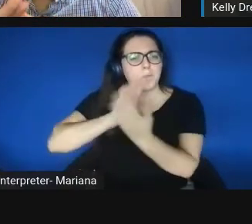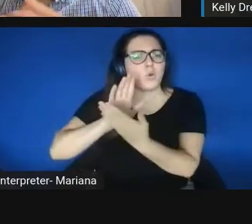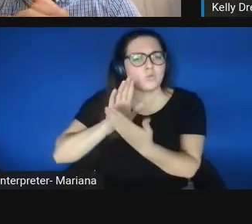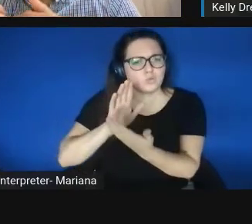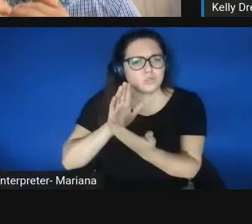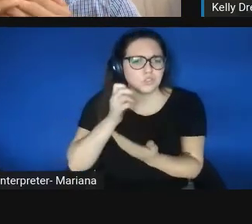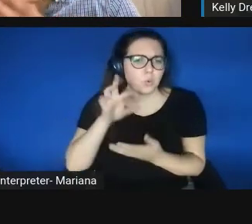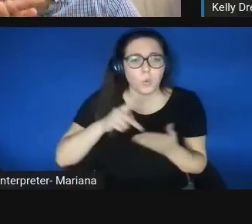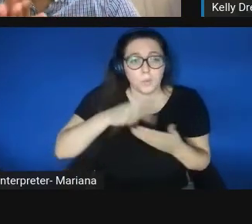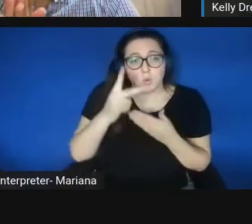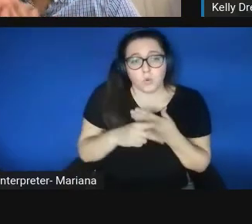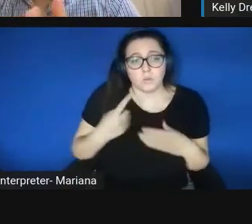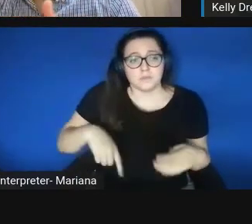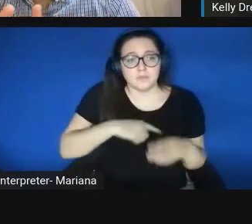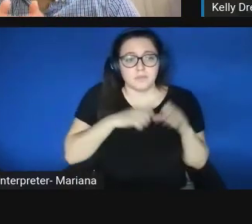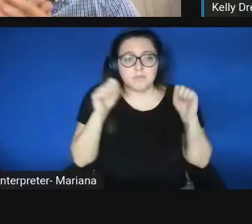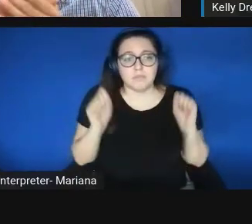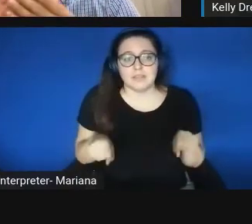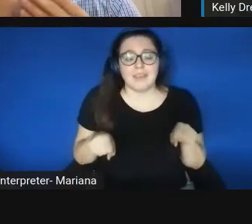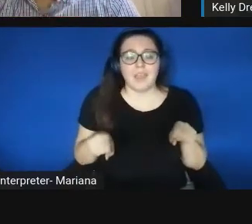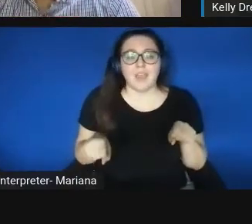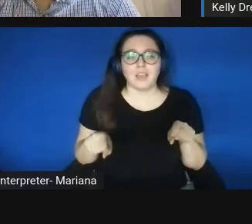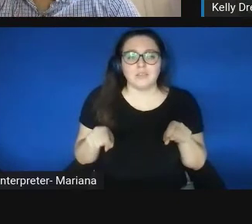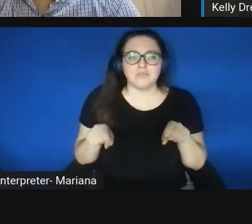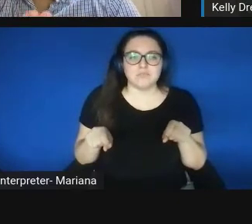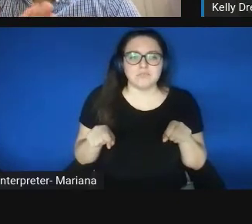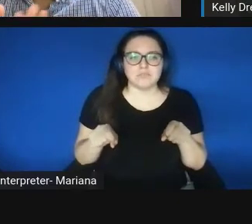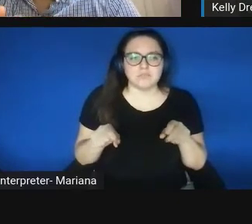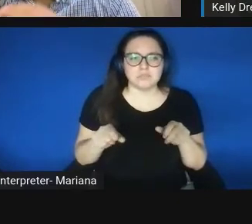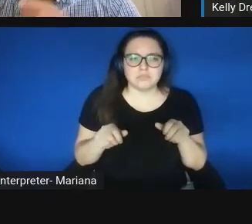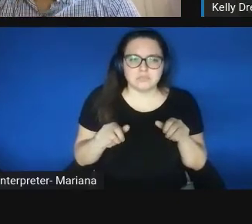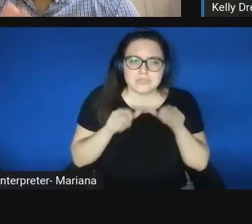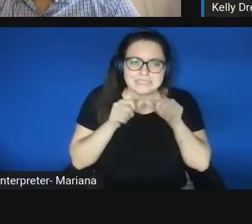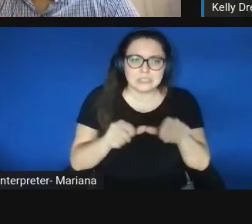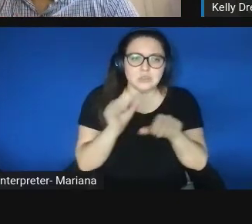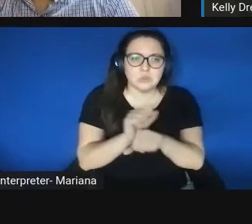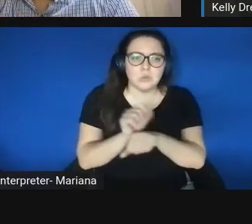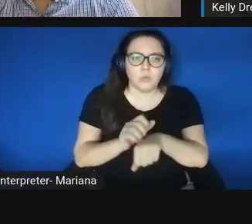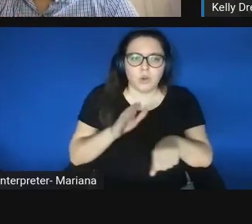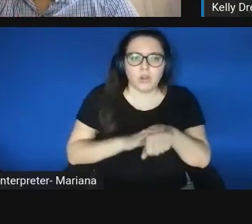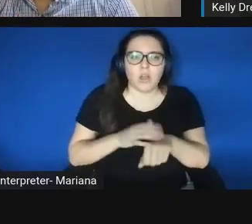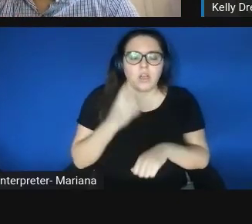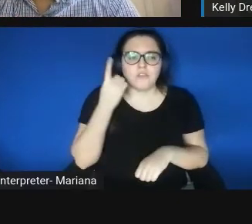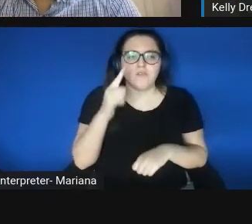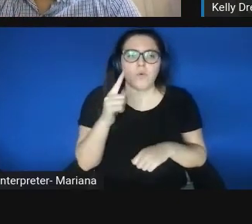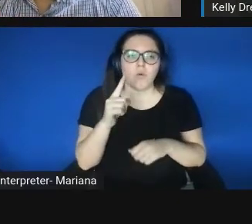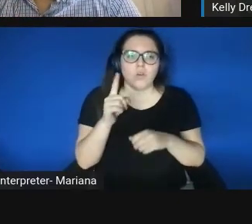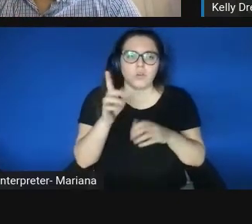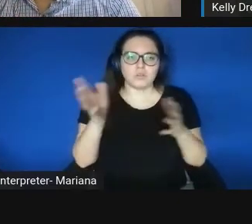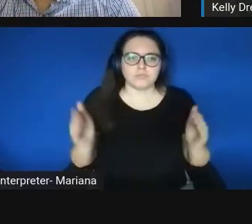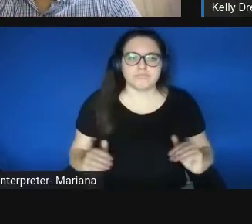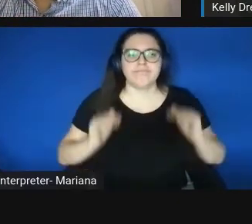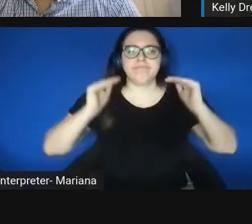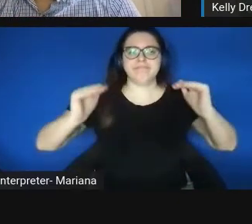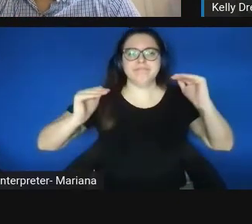that we could work on to bolster this partnership between small businesses and these minority serving institutions,